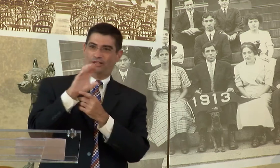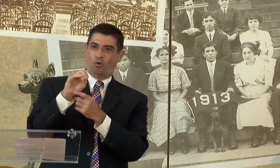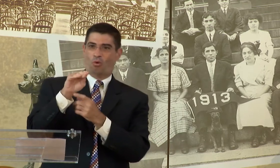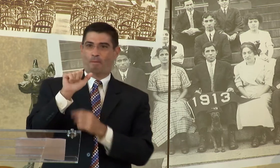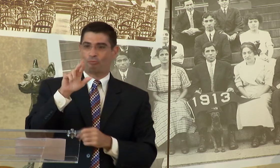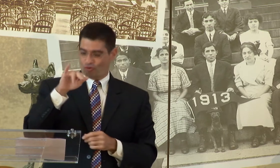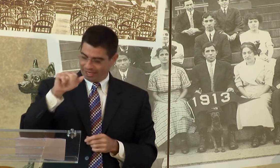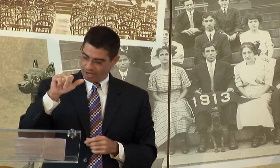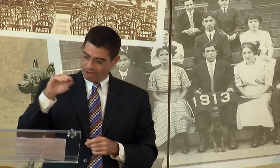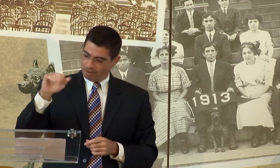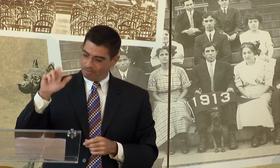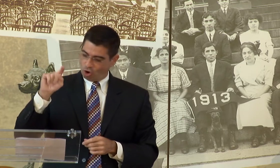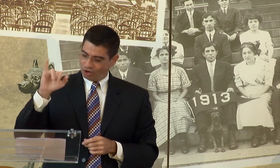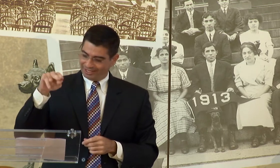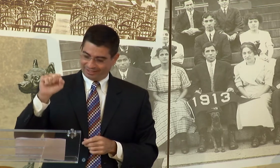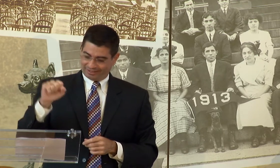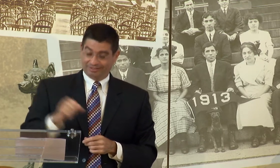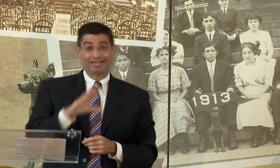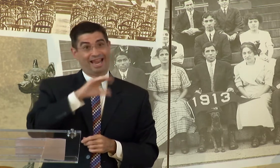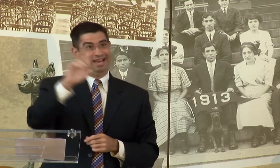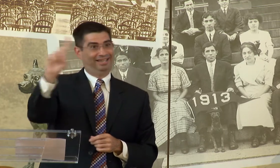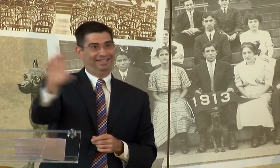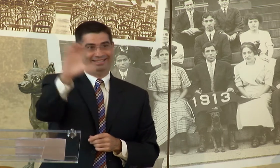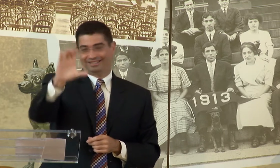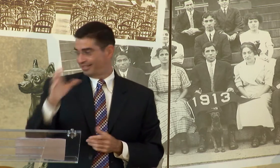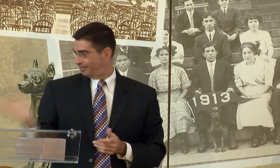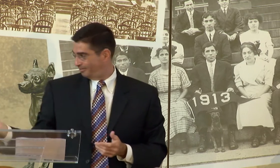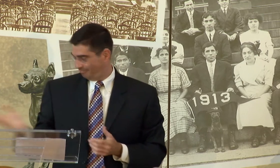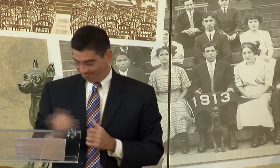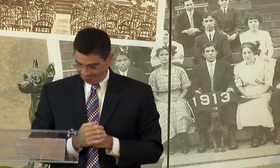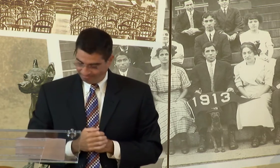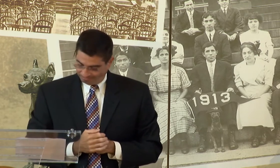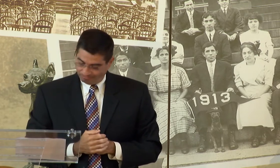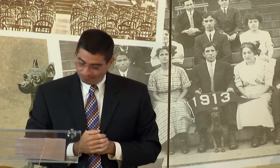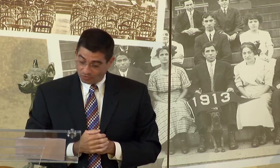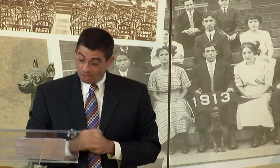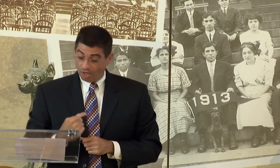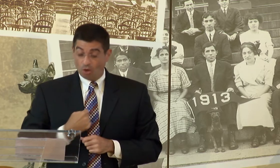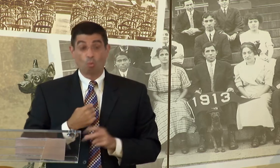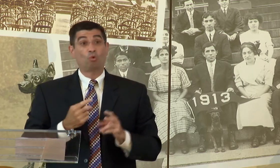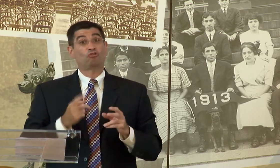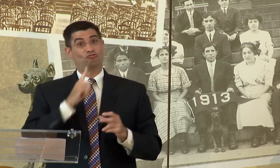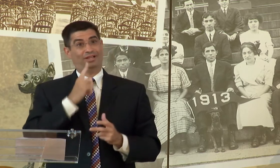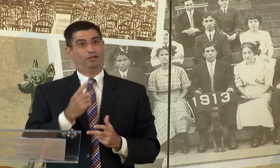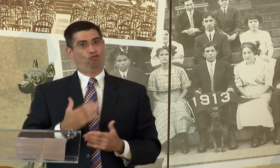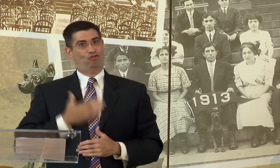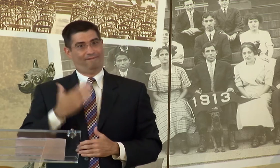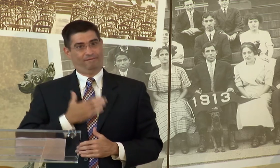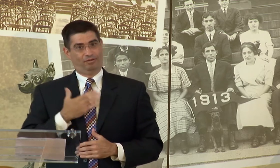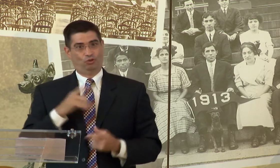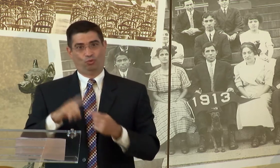INCLUDING THE CEO, MARINA MARTINS AND D.C.